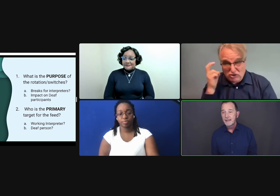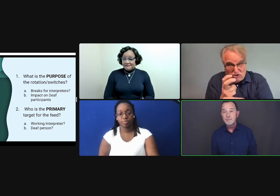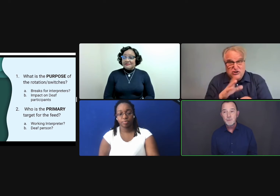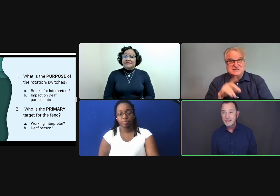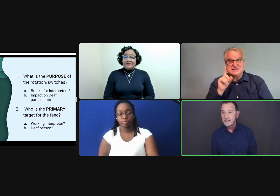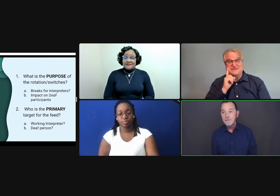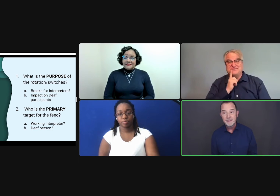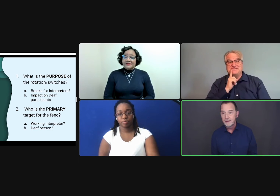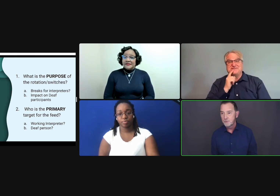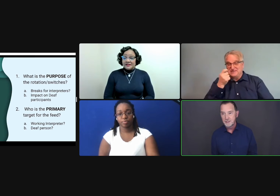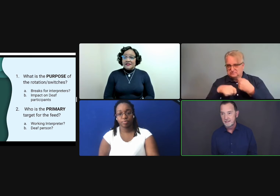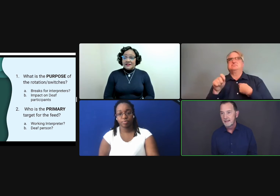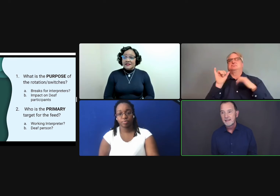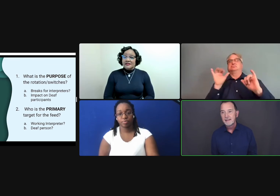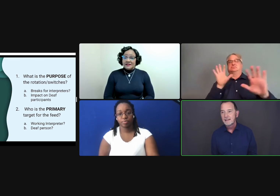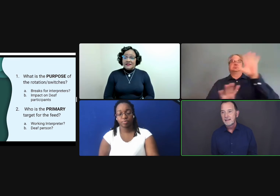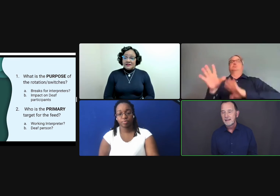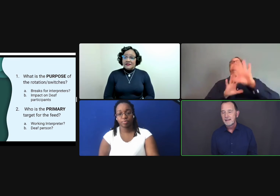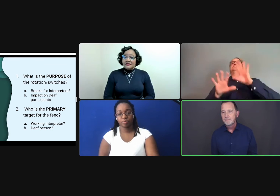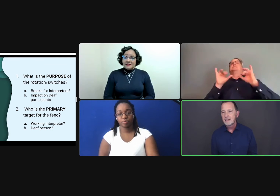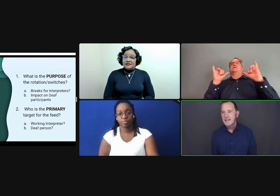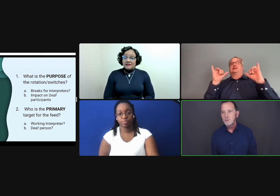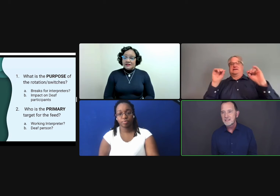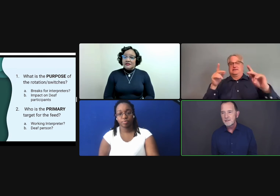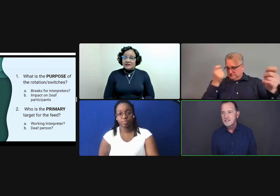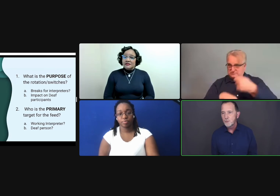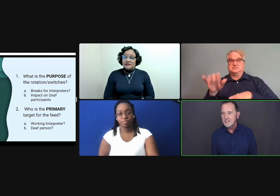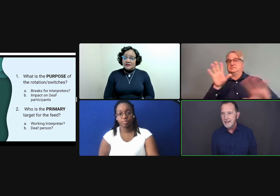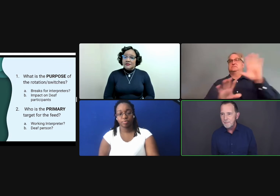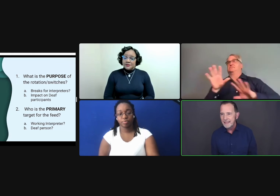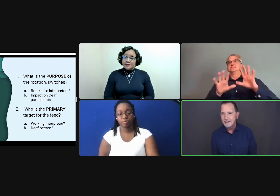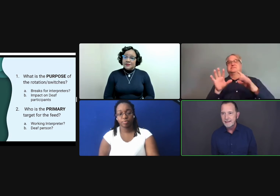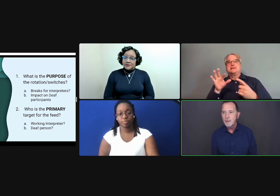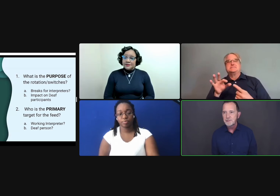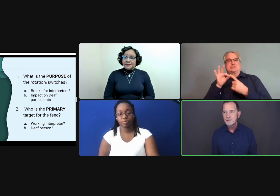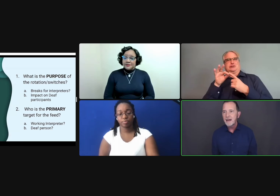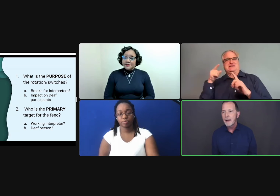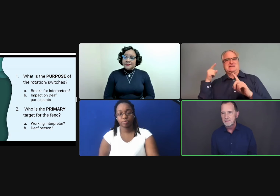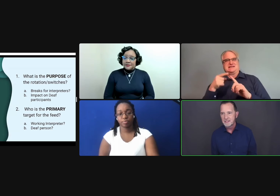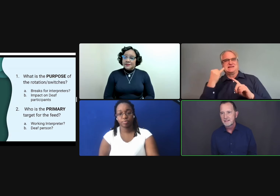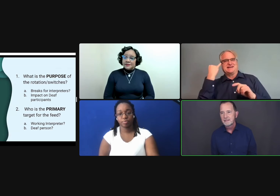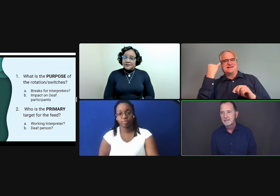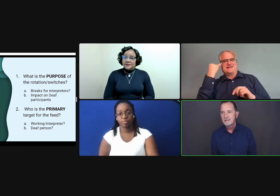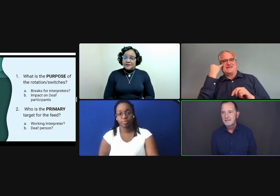It can be really tough on the deaf person because that results in switches happening at inopportune times,